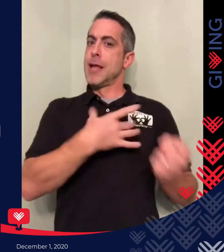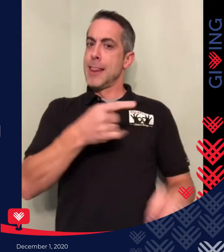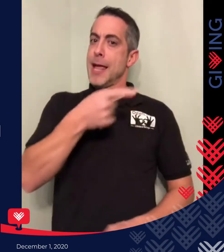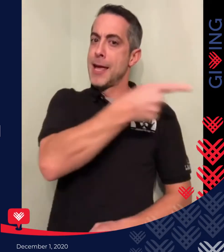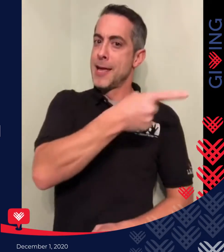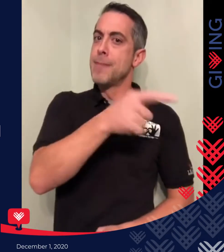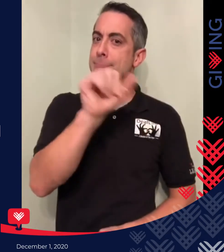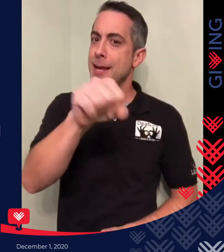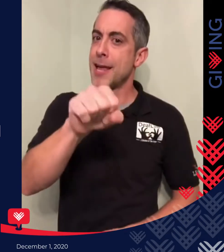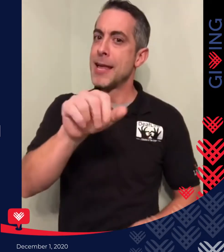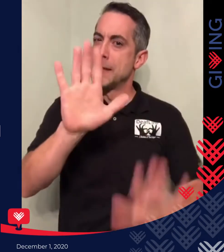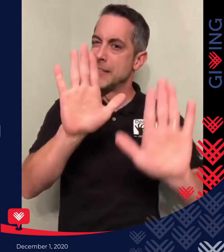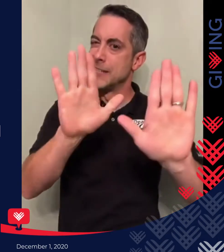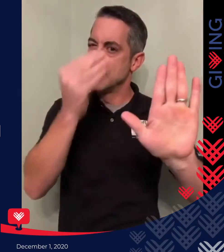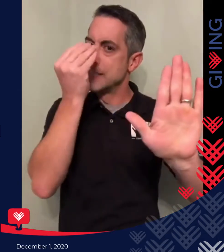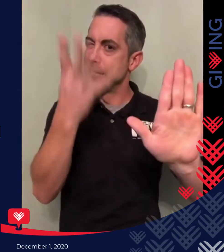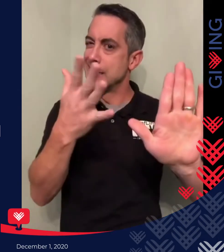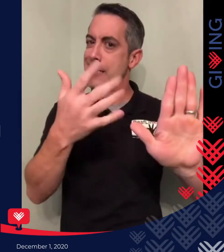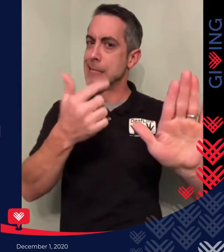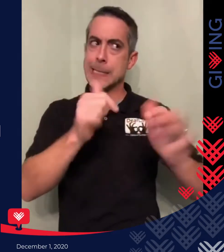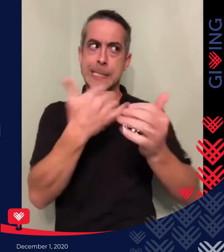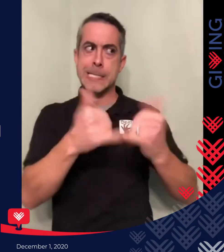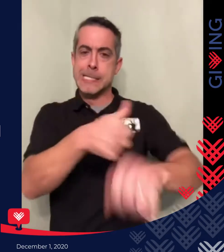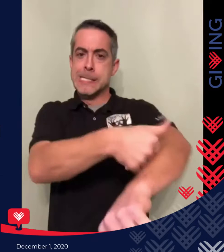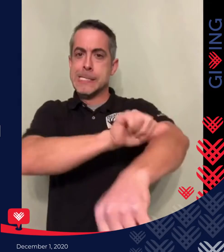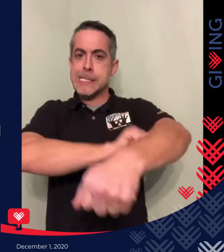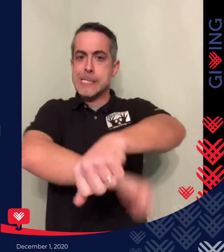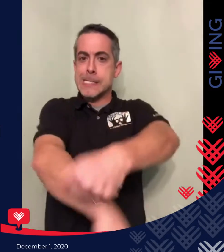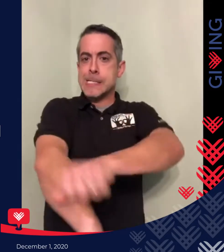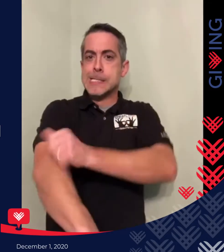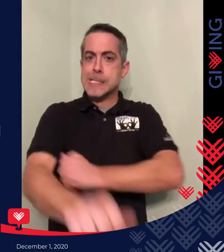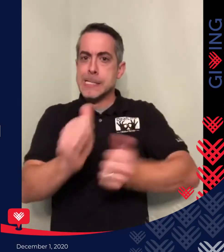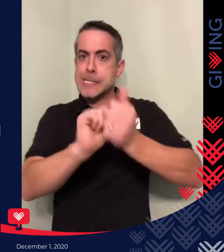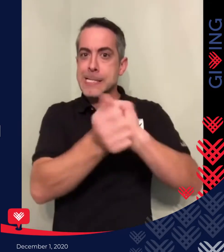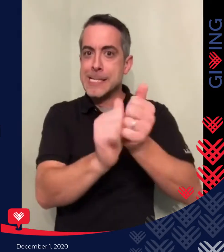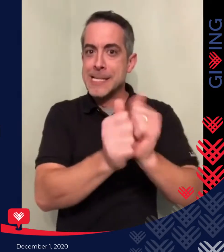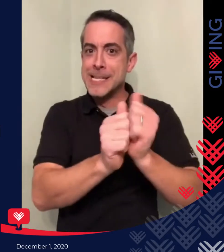Now I like him and I support him, but it's time for me to roll up my sleeves